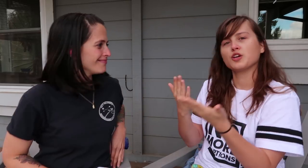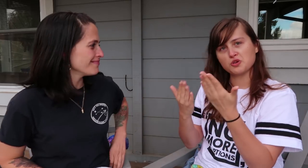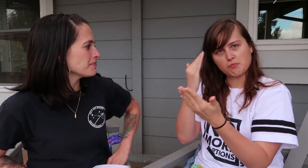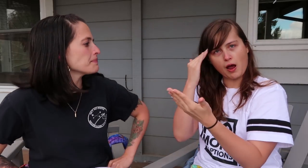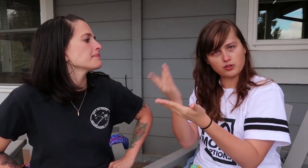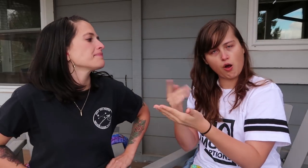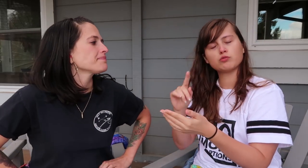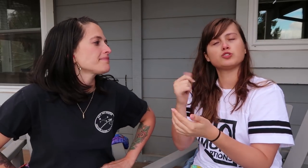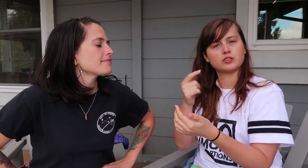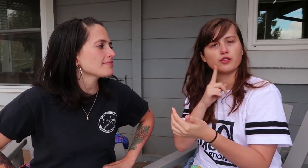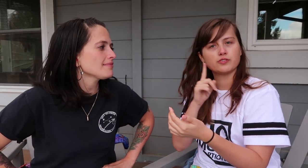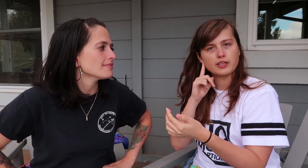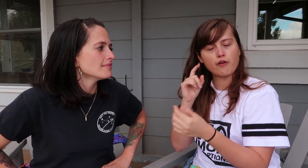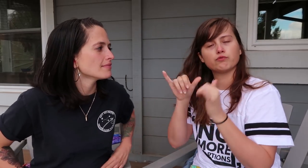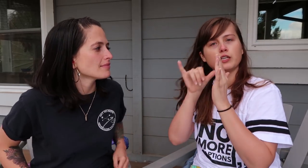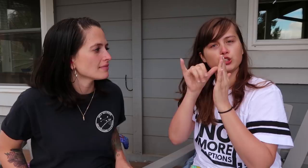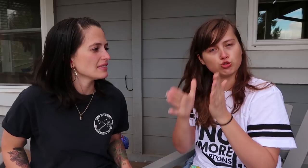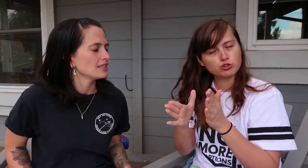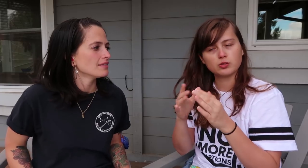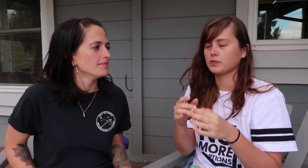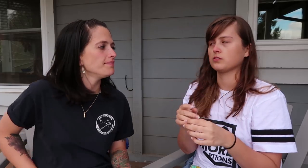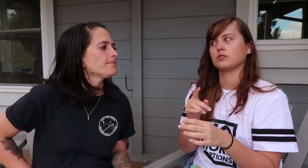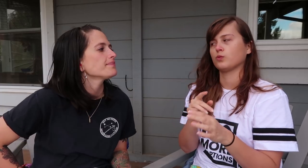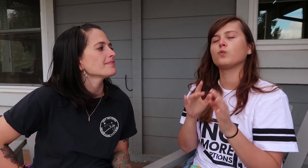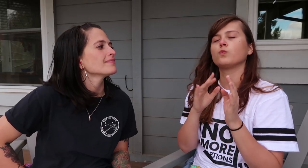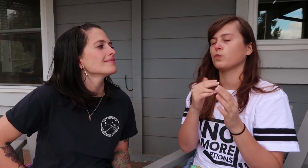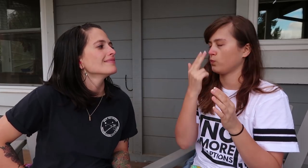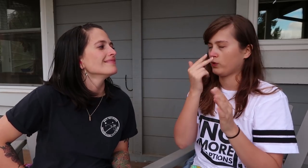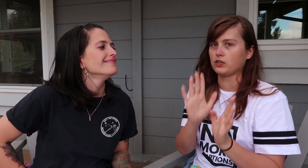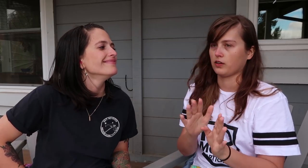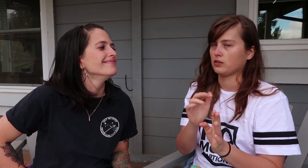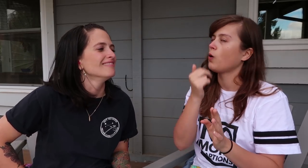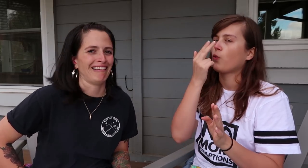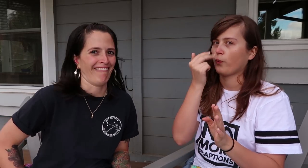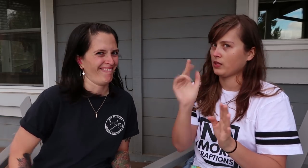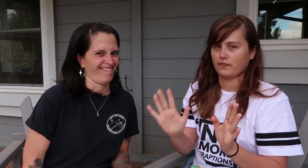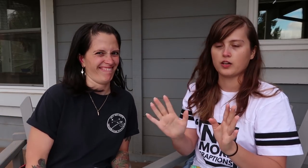You might know her. She’s also a deaf YouTuber. Very funny.